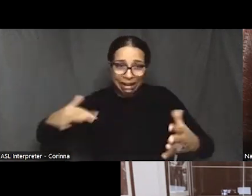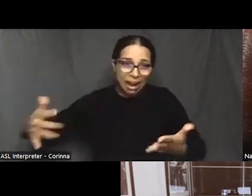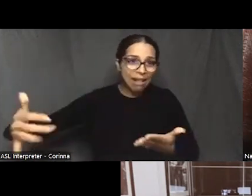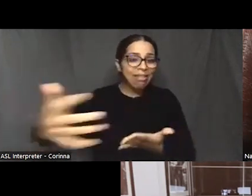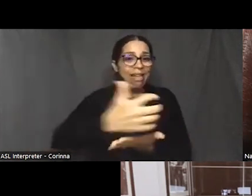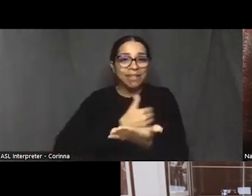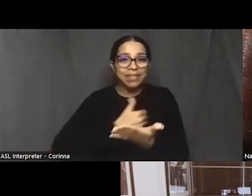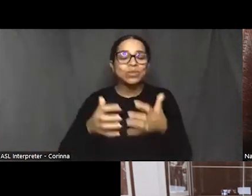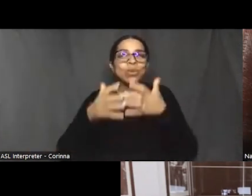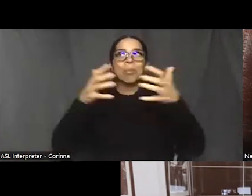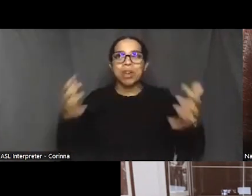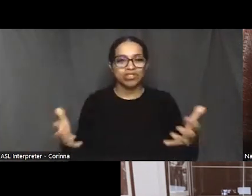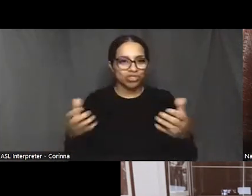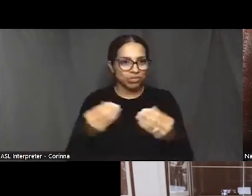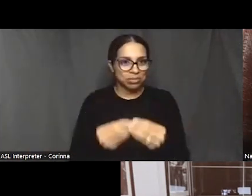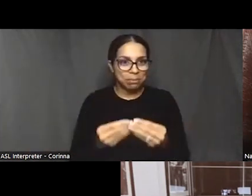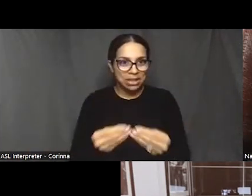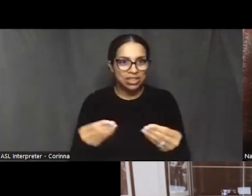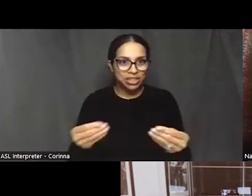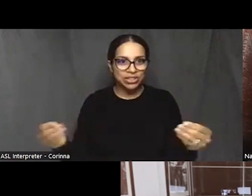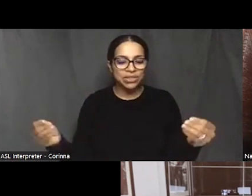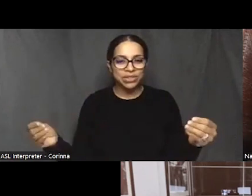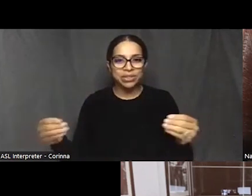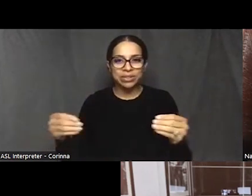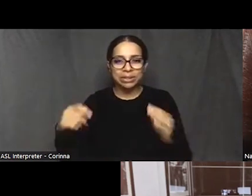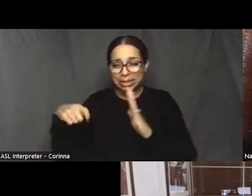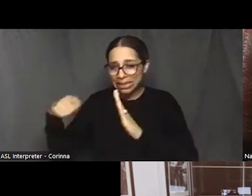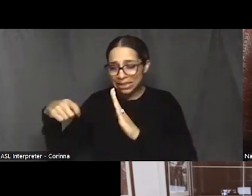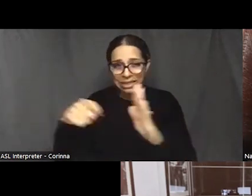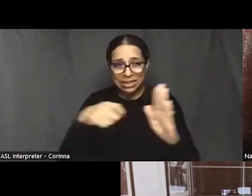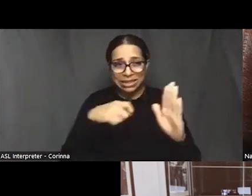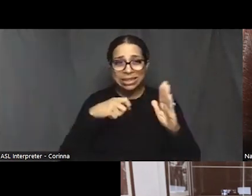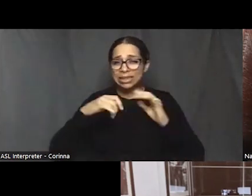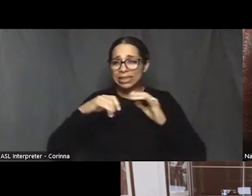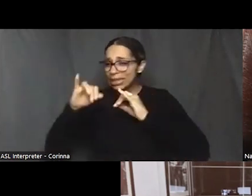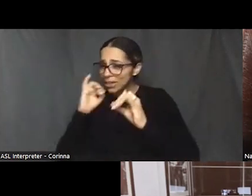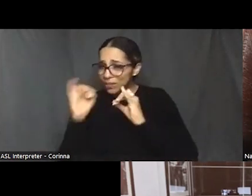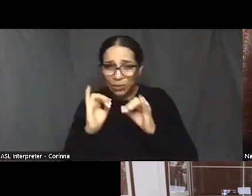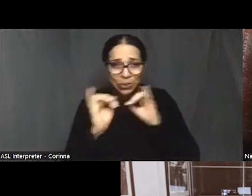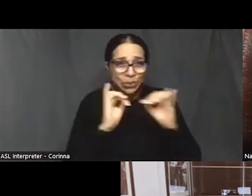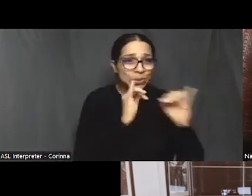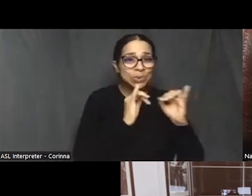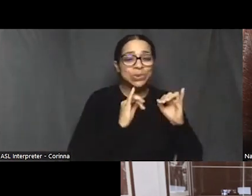There is we had several interviews that ran,